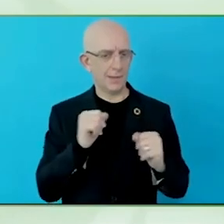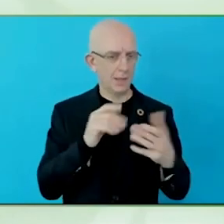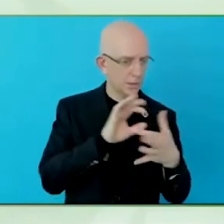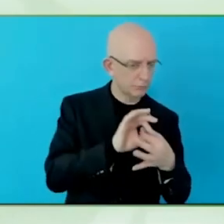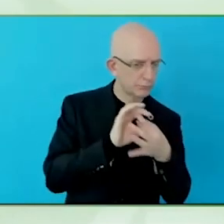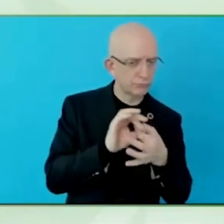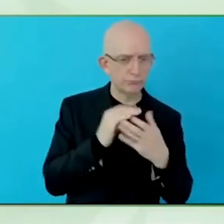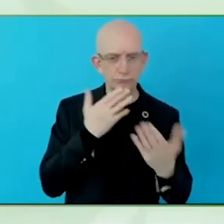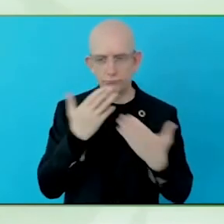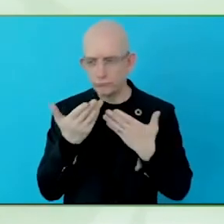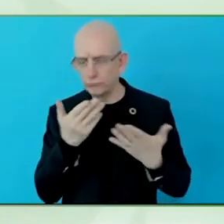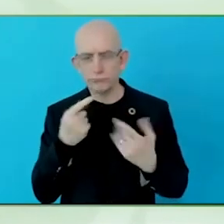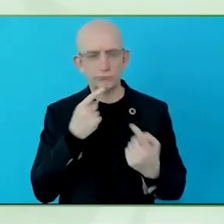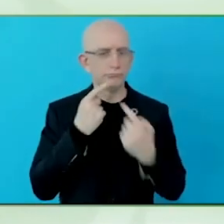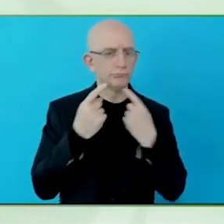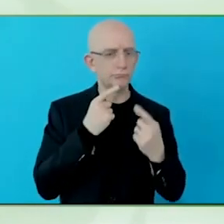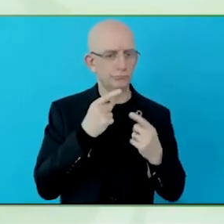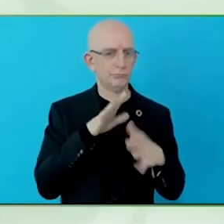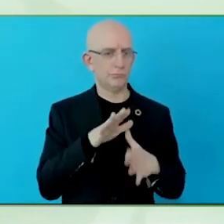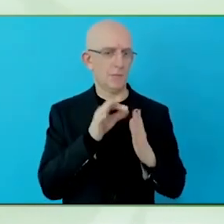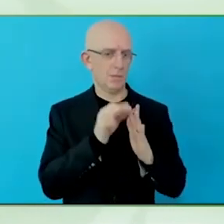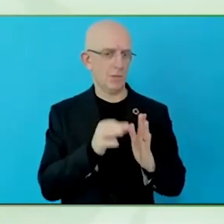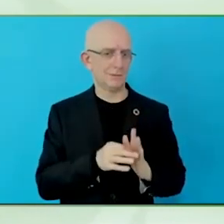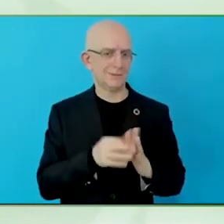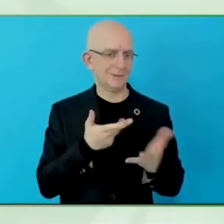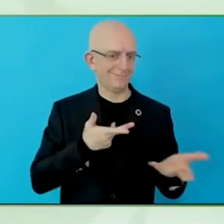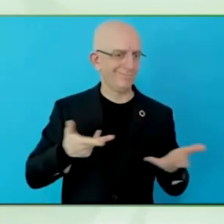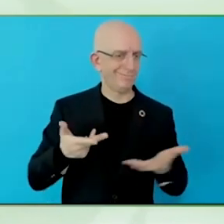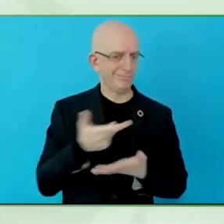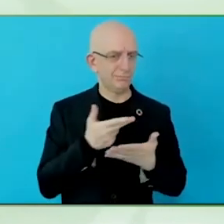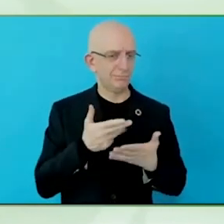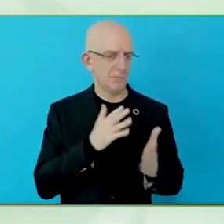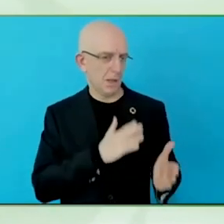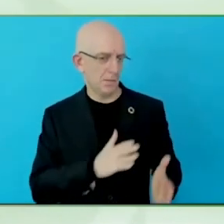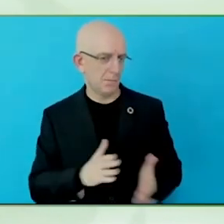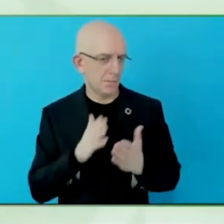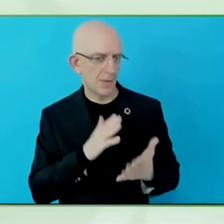how to provide the right product and I think that uses are important